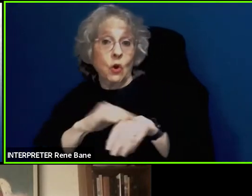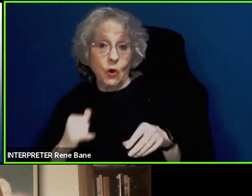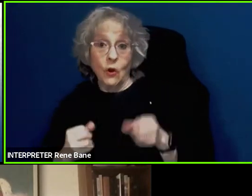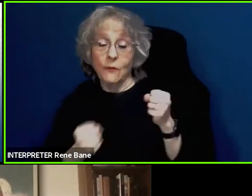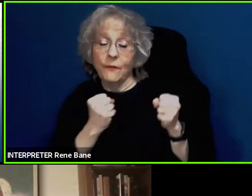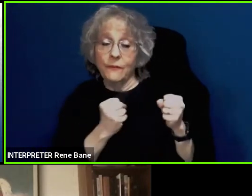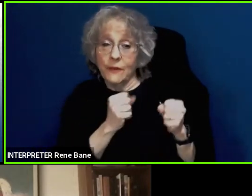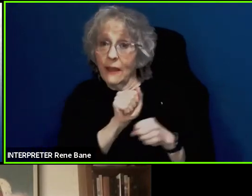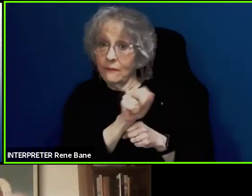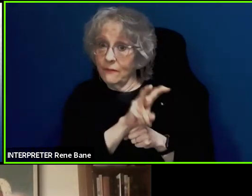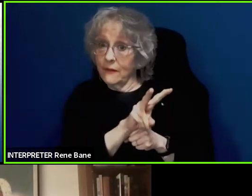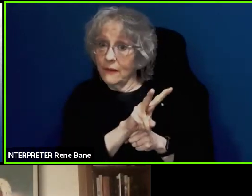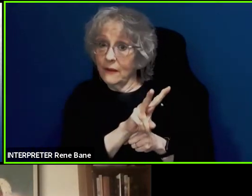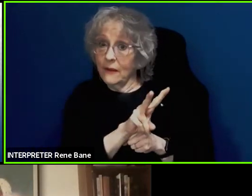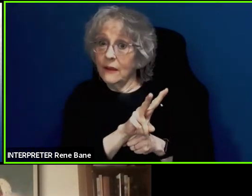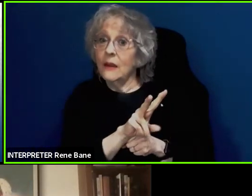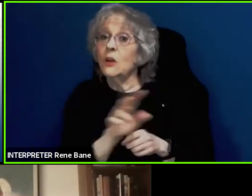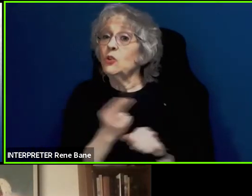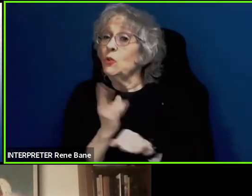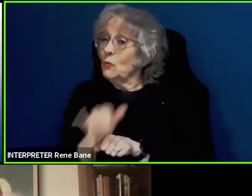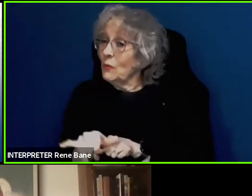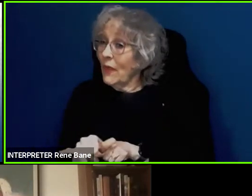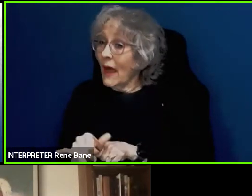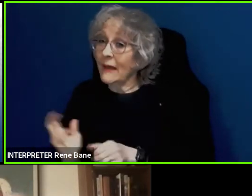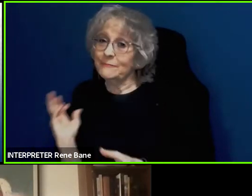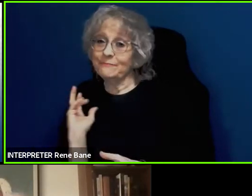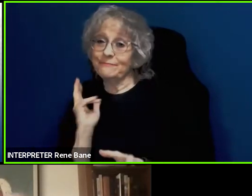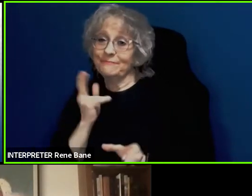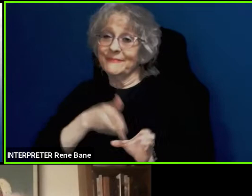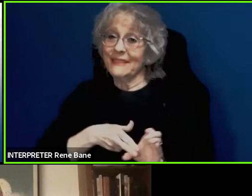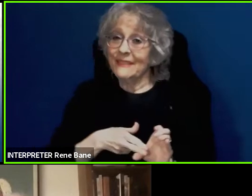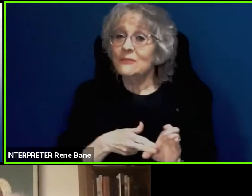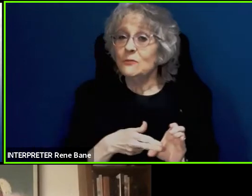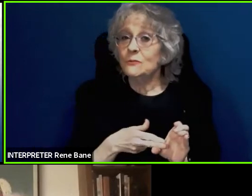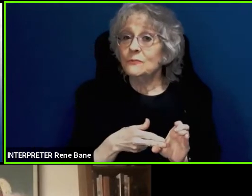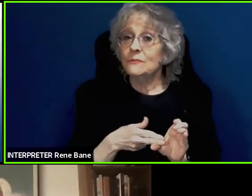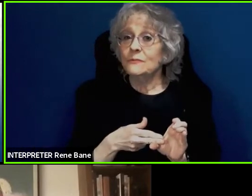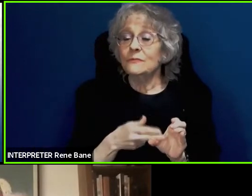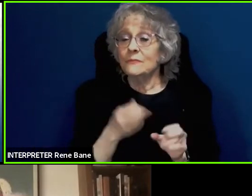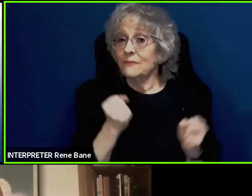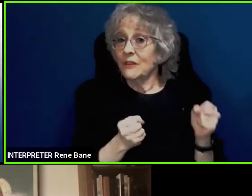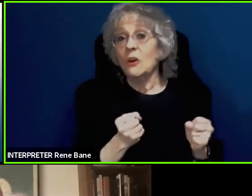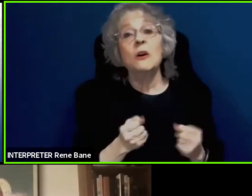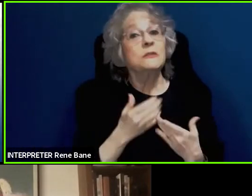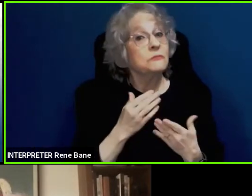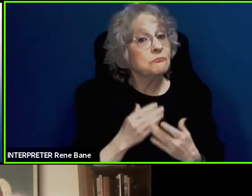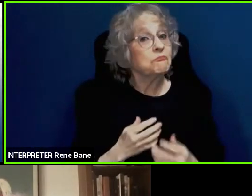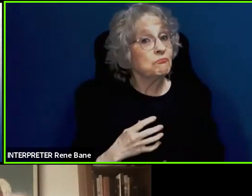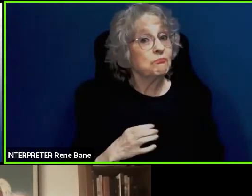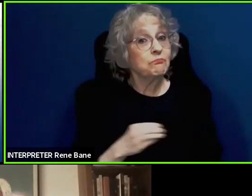the vehicle. I think that's really a powerful idea. If the person called up on the phone and